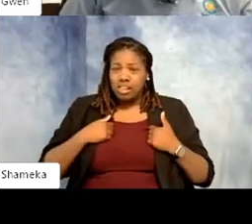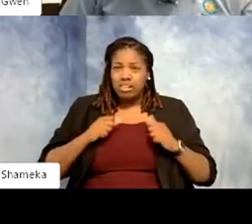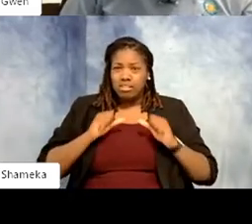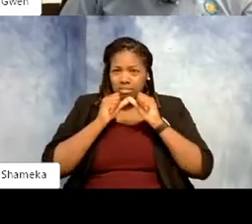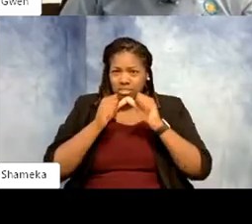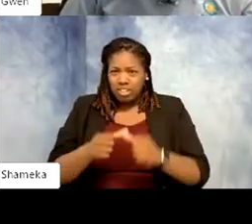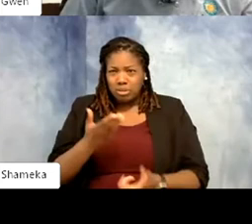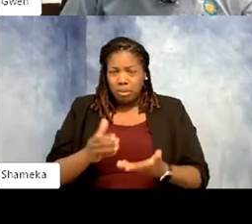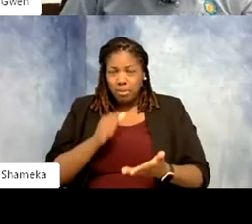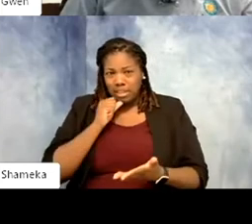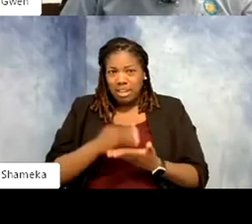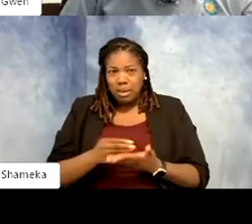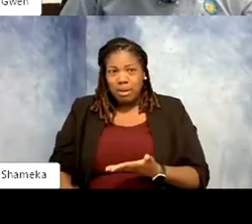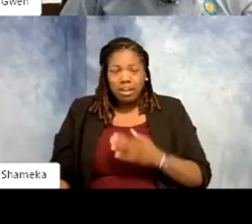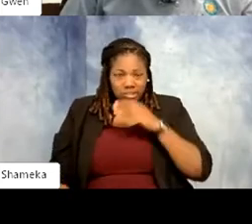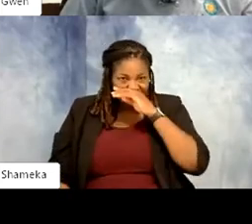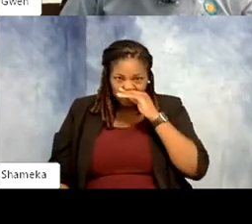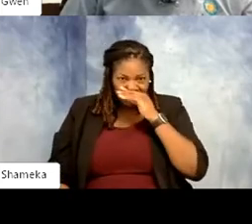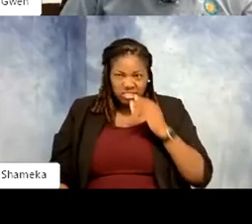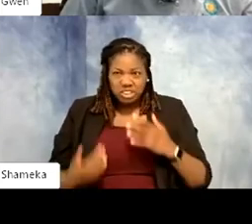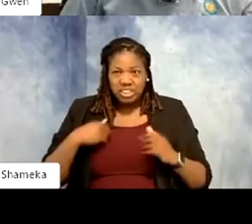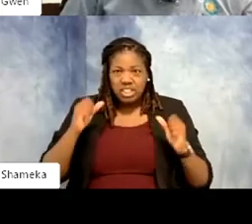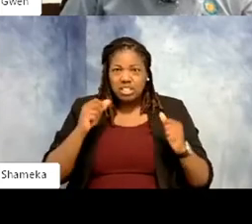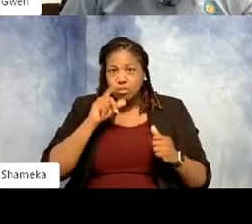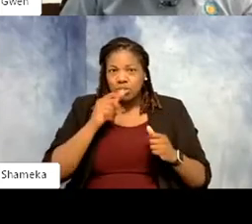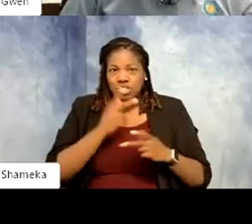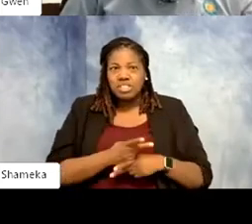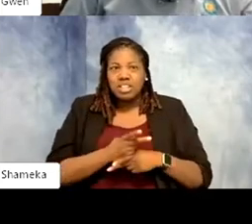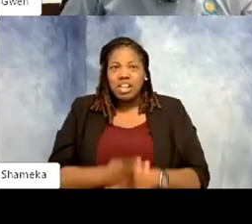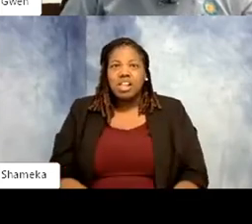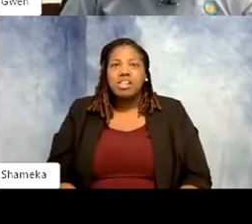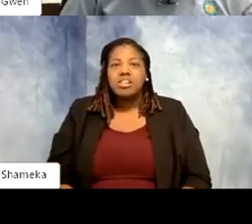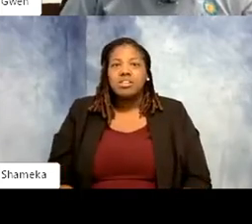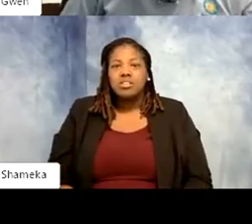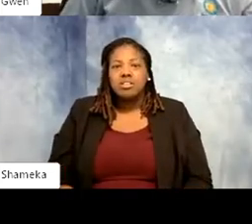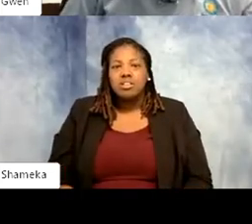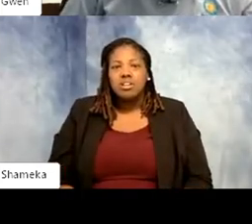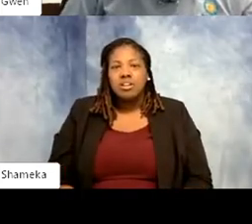Gwen has this awesome parrot that she gets to take care of. That's just been great. Gwen, we have